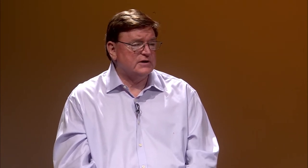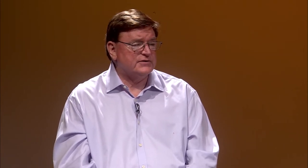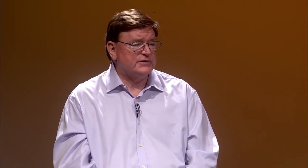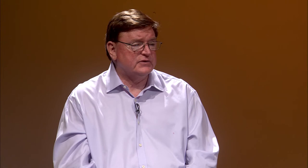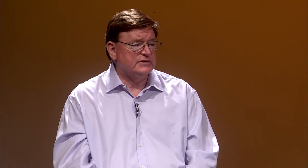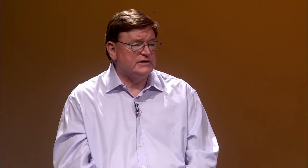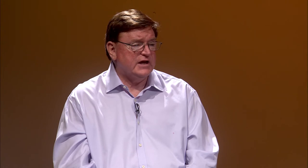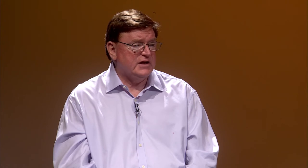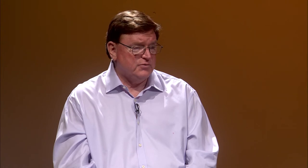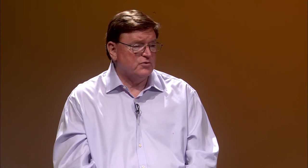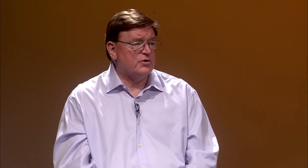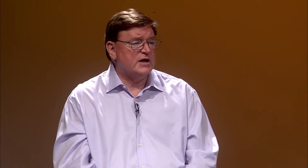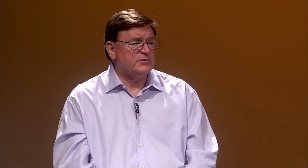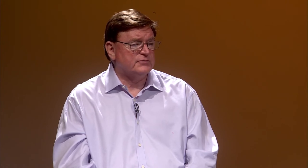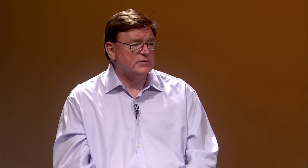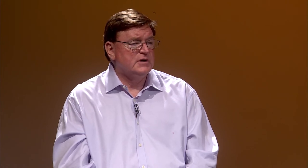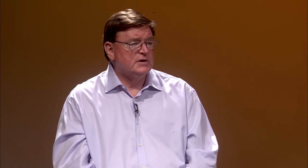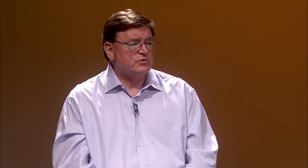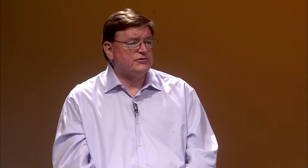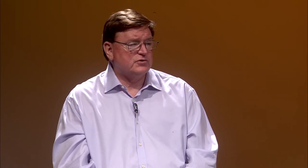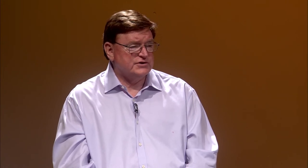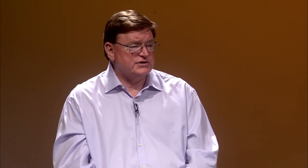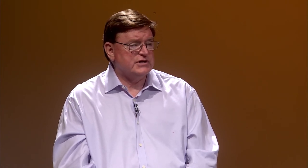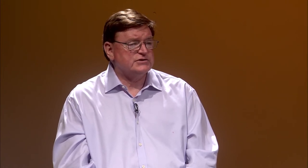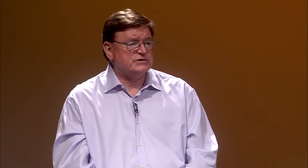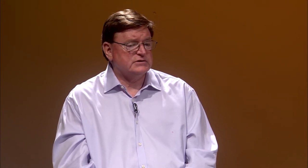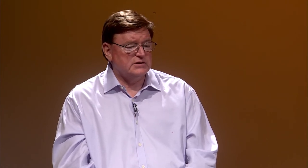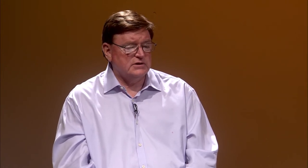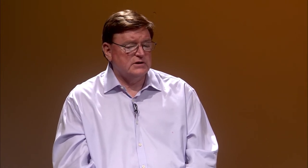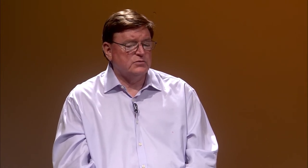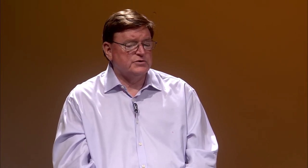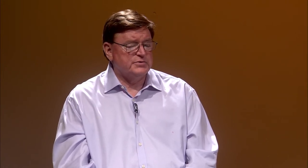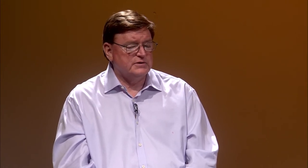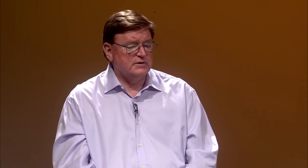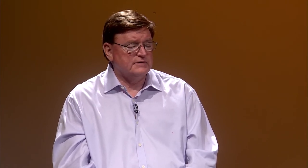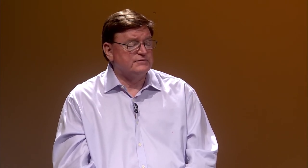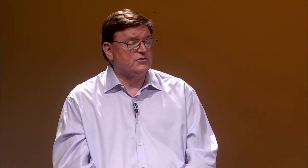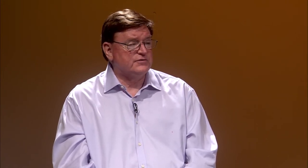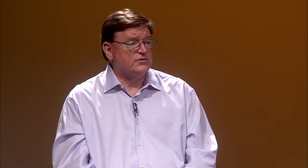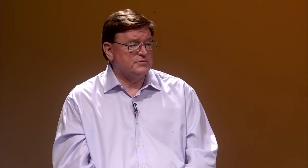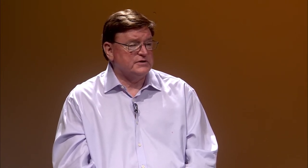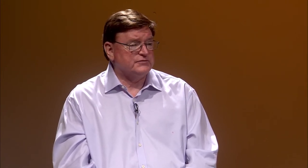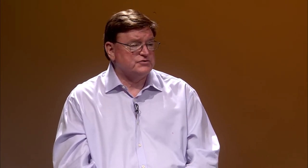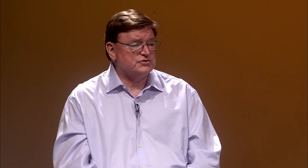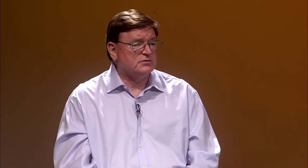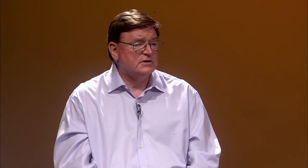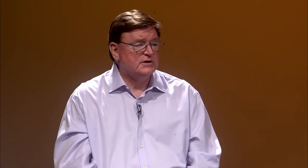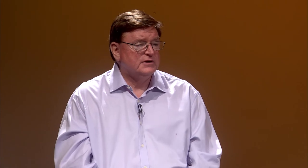and I think the LEAD-K program of preschool education would be very, very beneficial.